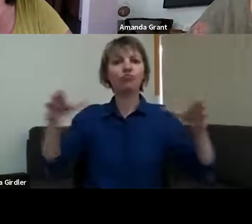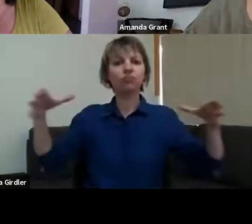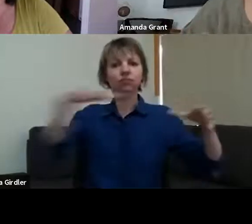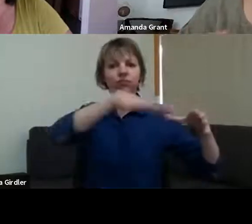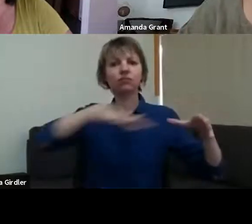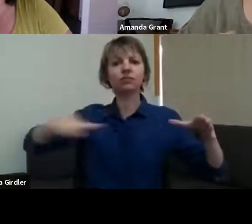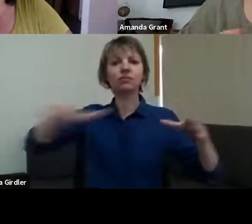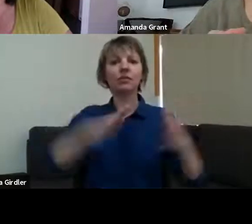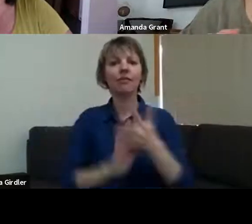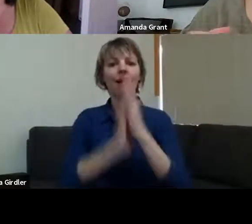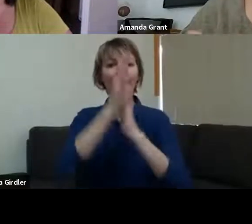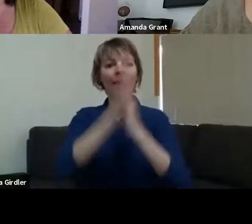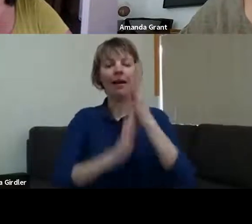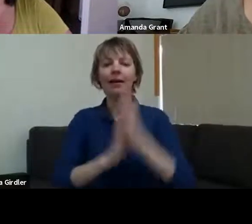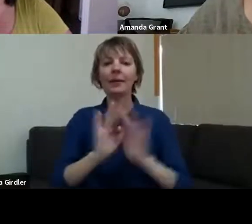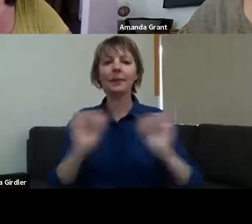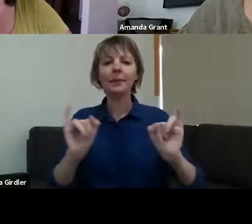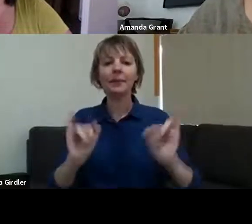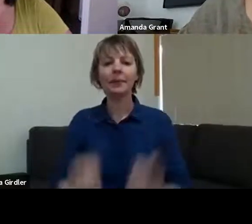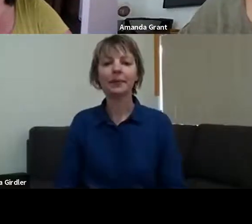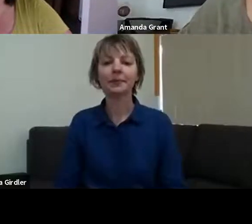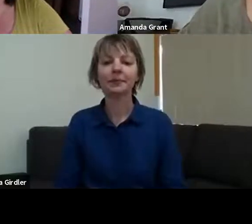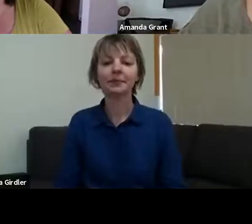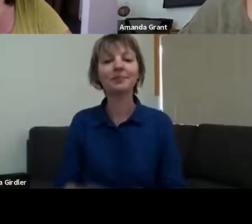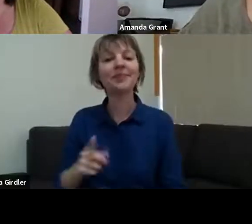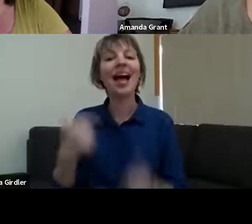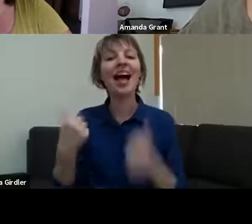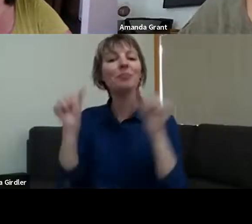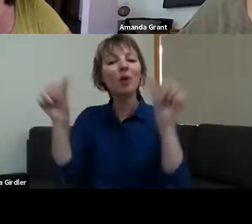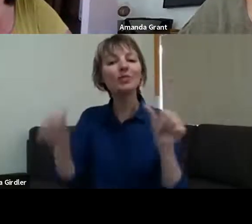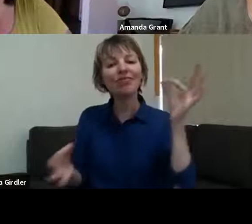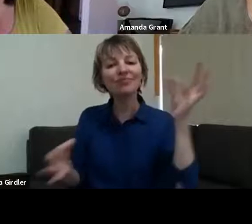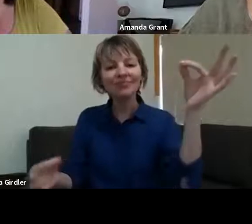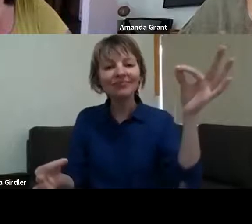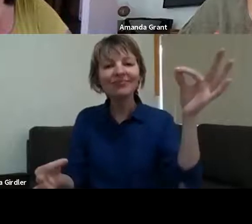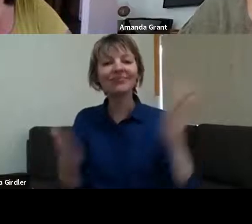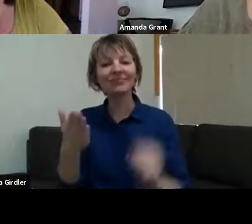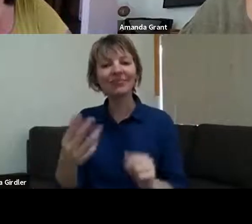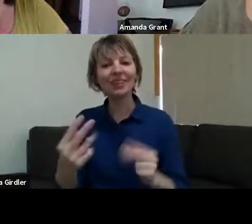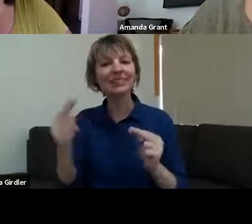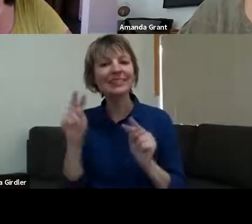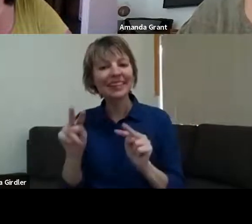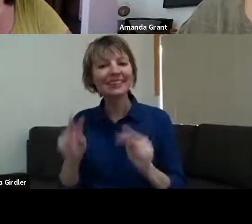That's one of the posters we did. You can see